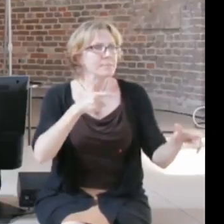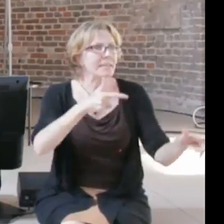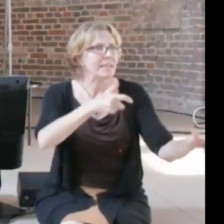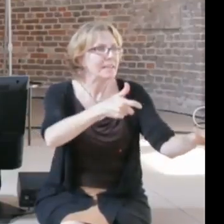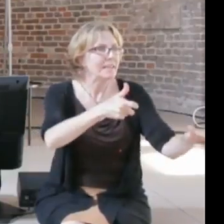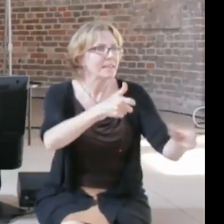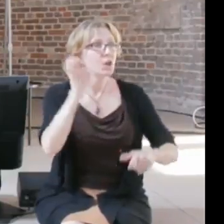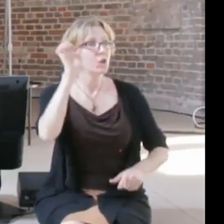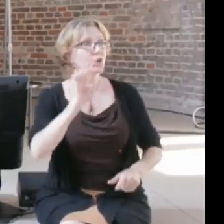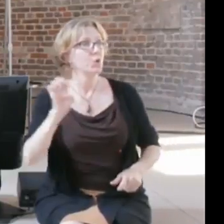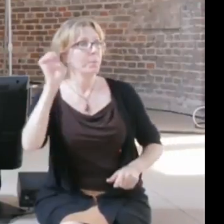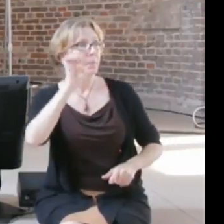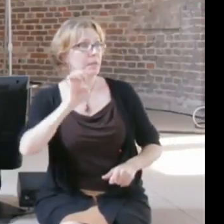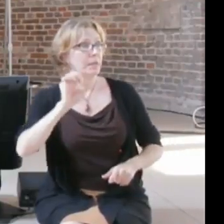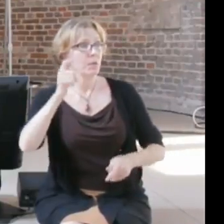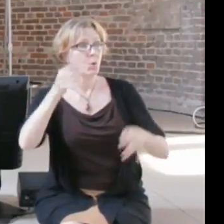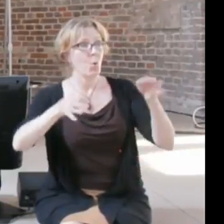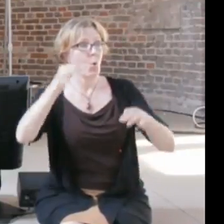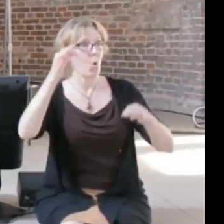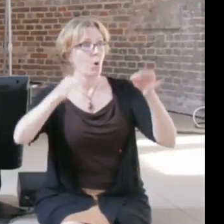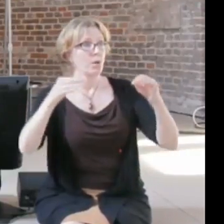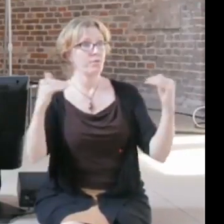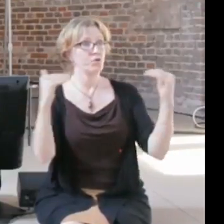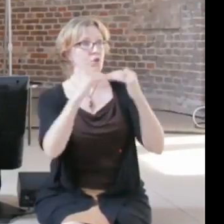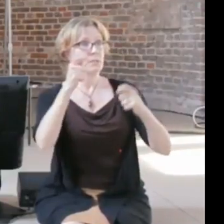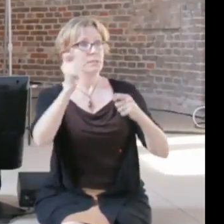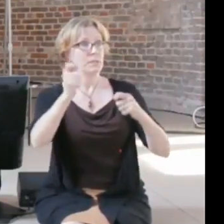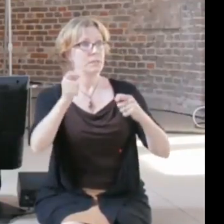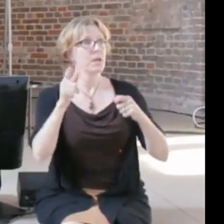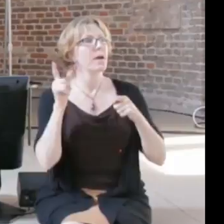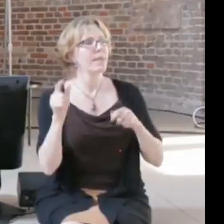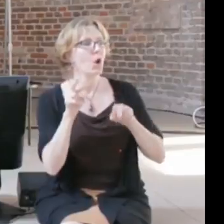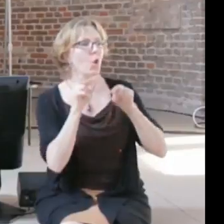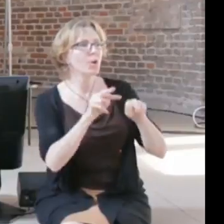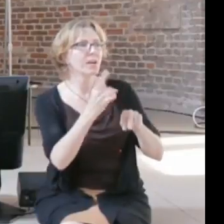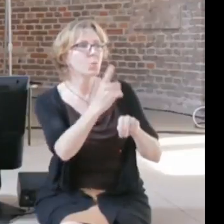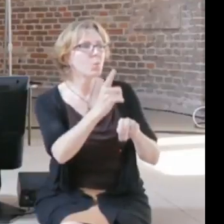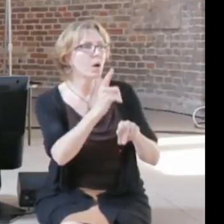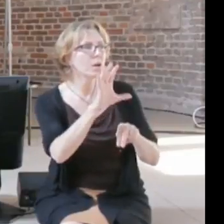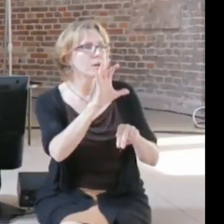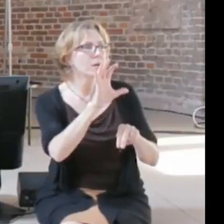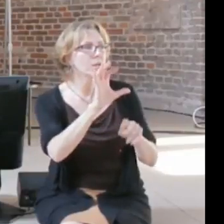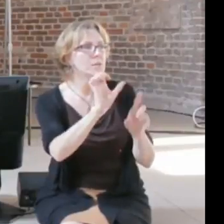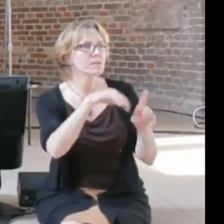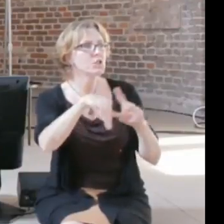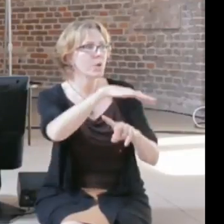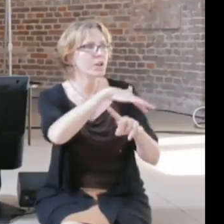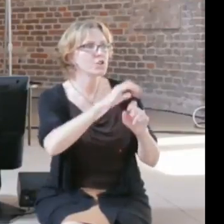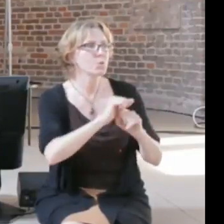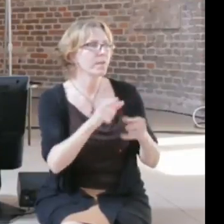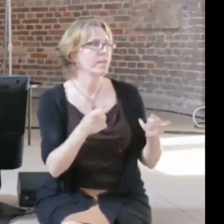dealing with the court case of Kraftwerk versus Moses Wilhelm, I don't know if anyone still